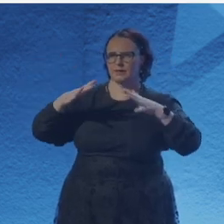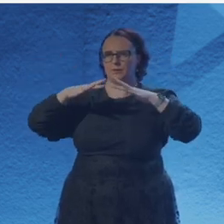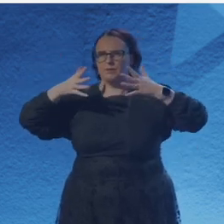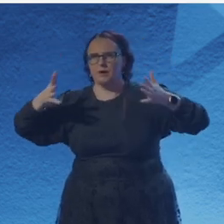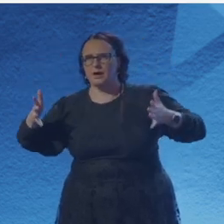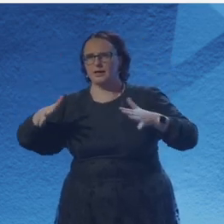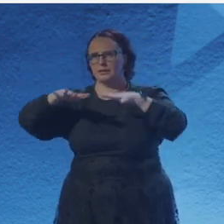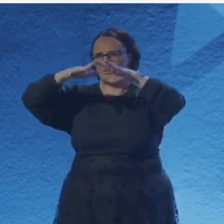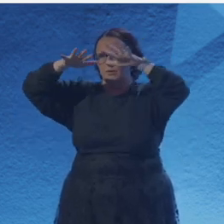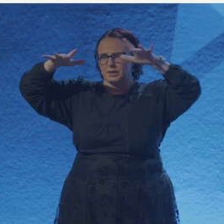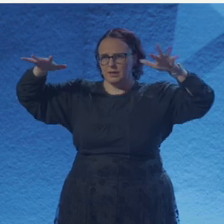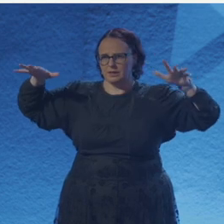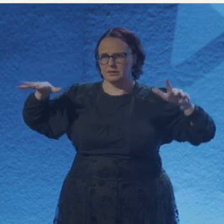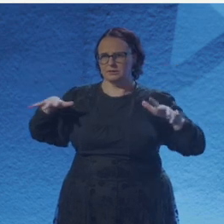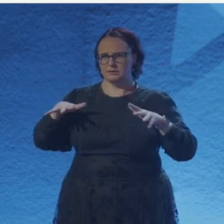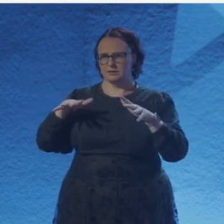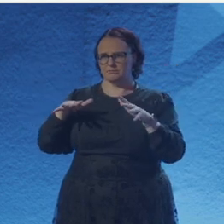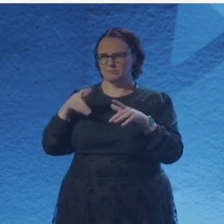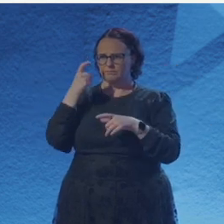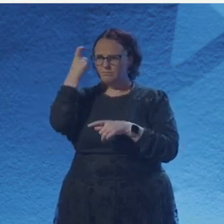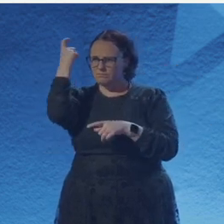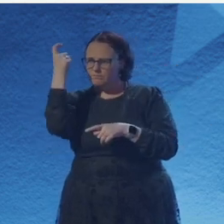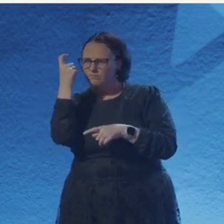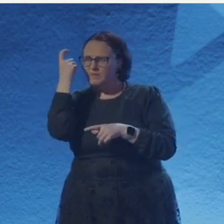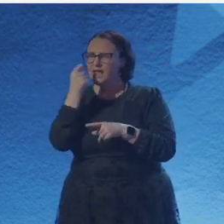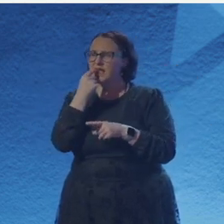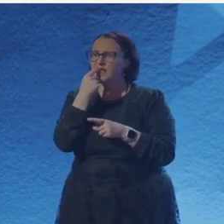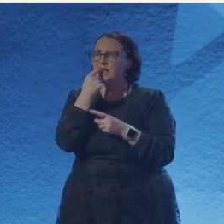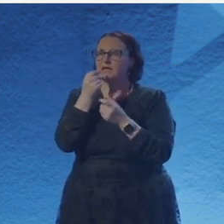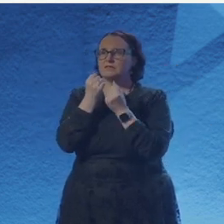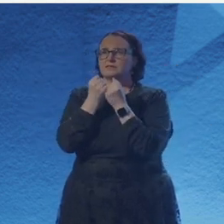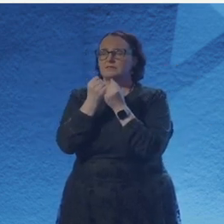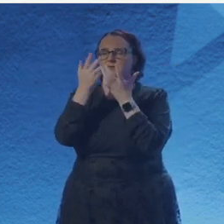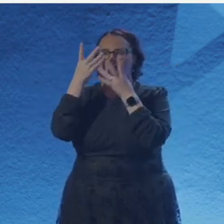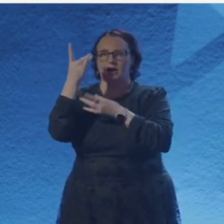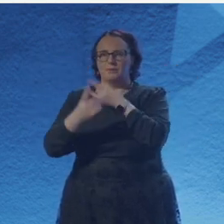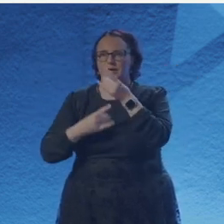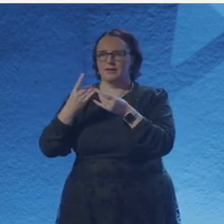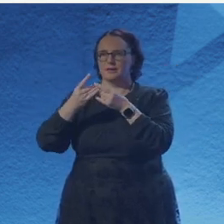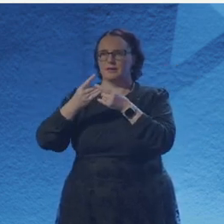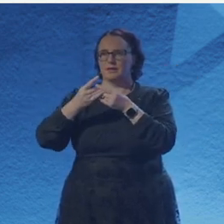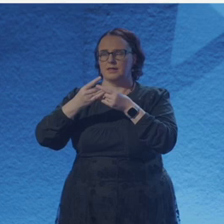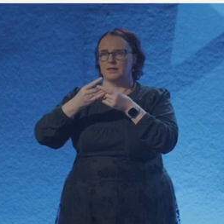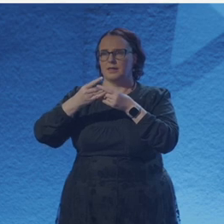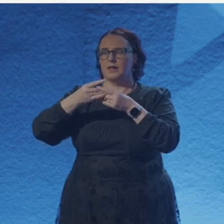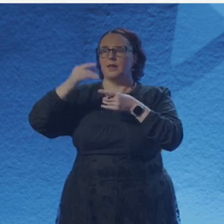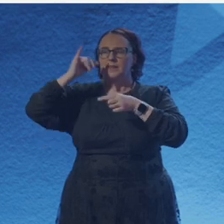The muffled silence of ocean bubble and echo, no more small voices, shrill, sharp laughter